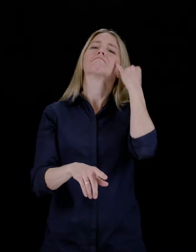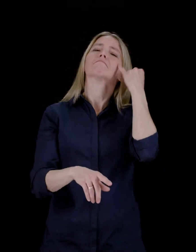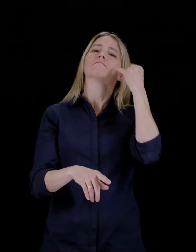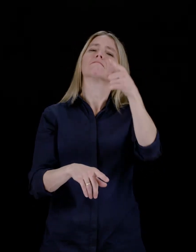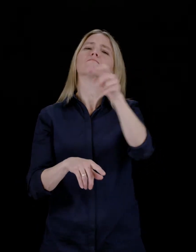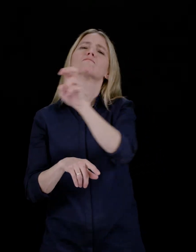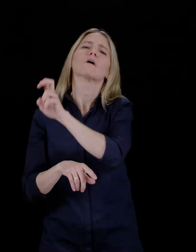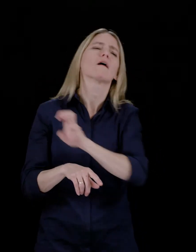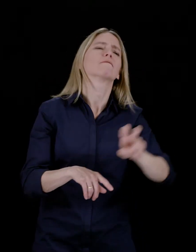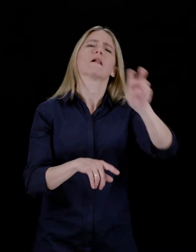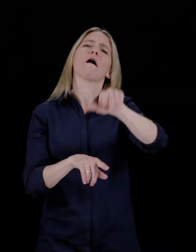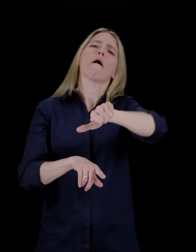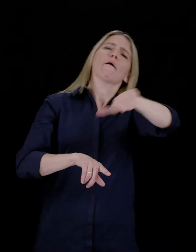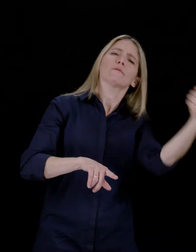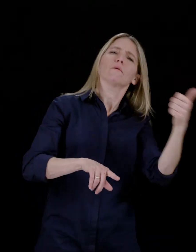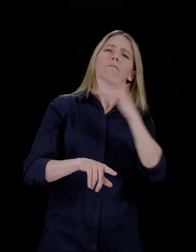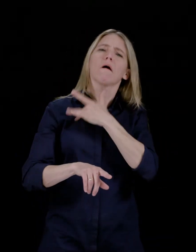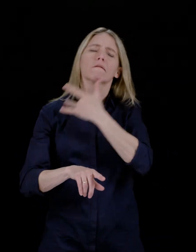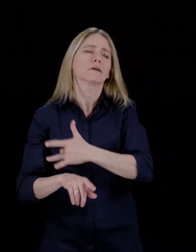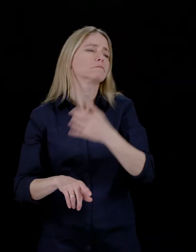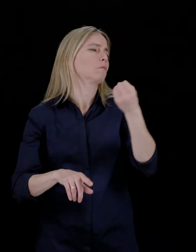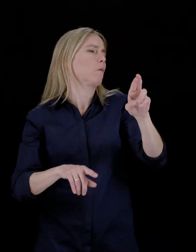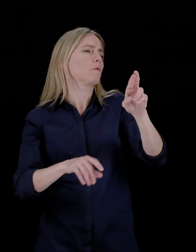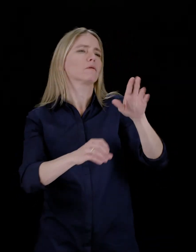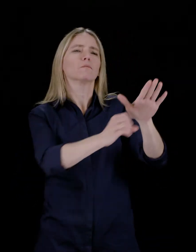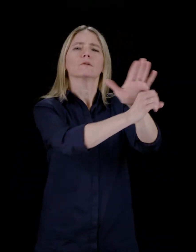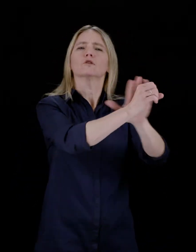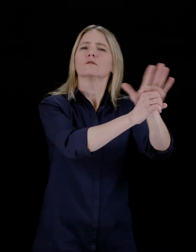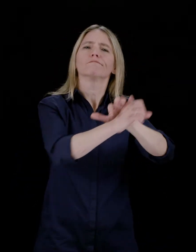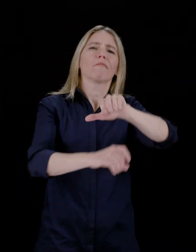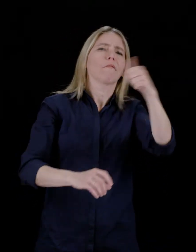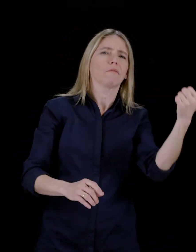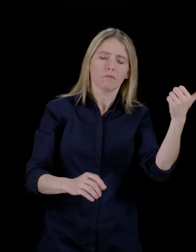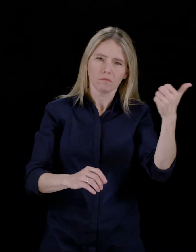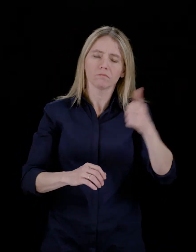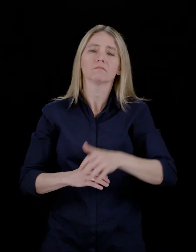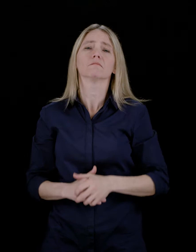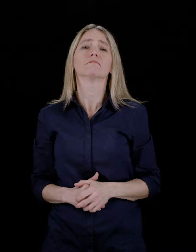If you are travelling to another province or region, your device will receive the emergency